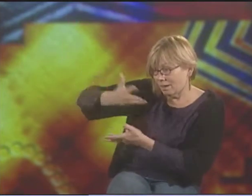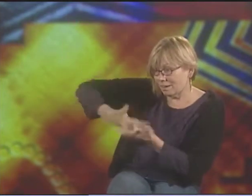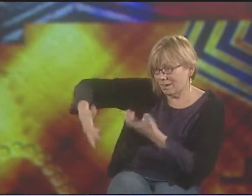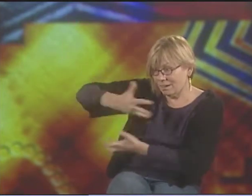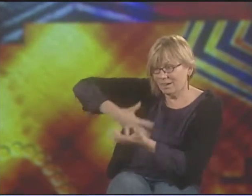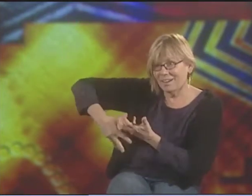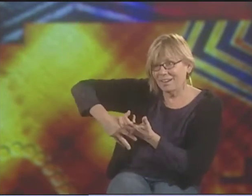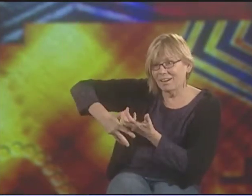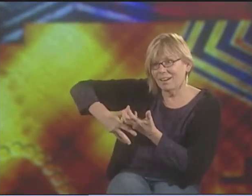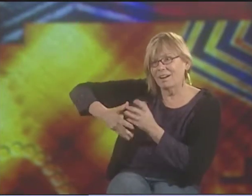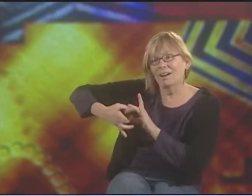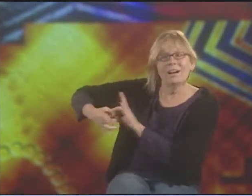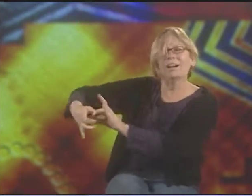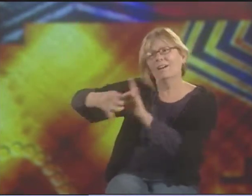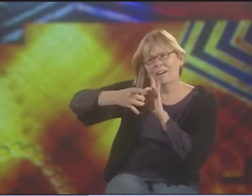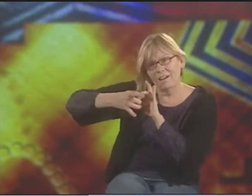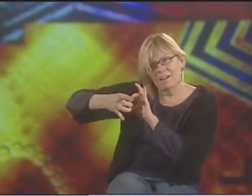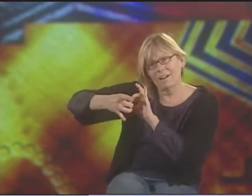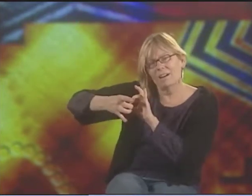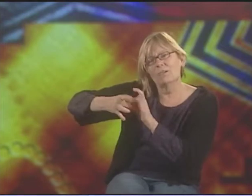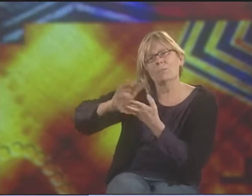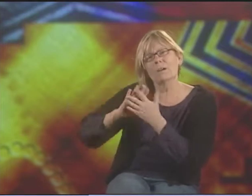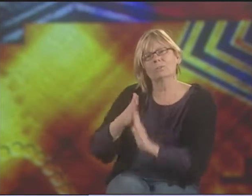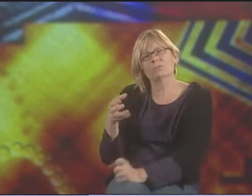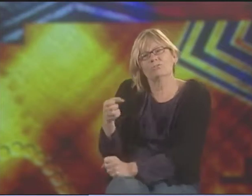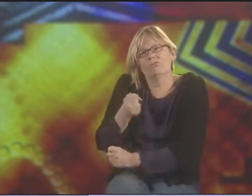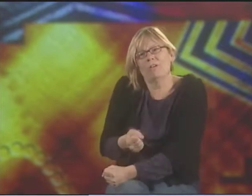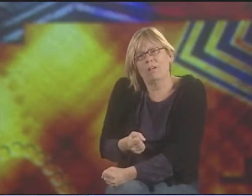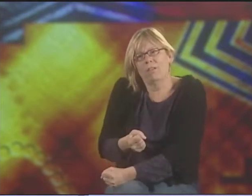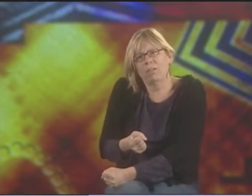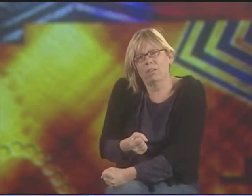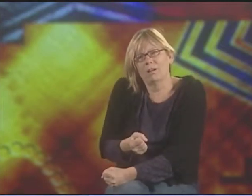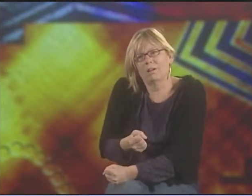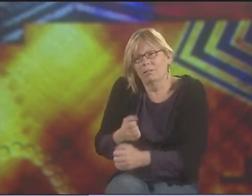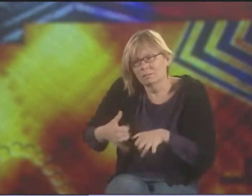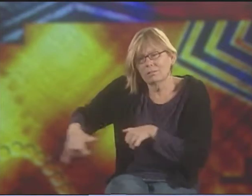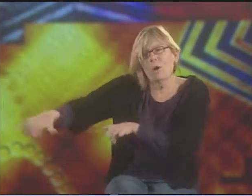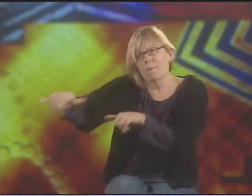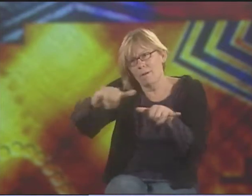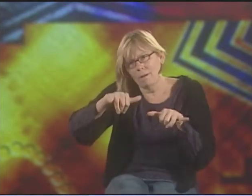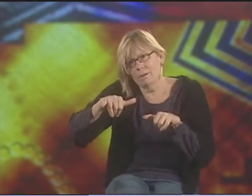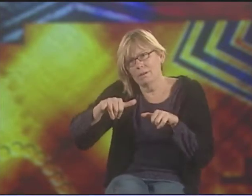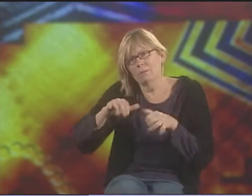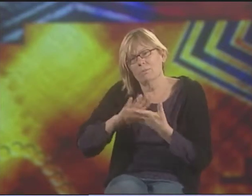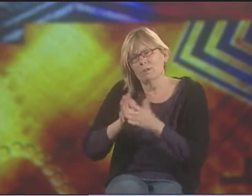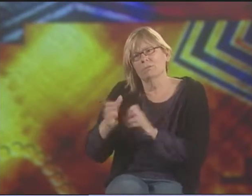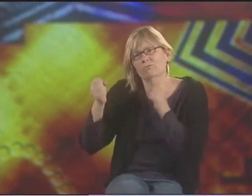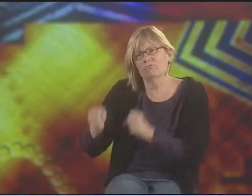BUT IF THEY WERE TO SOMEHOW NOT BE THERE, IF THEY DIDN'T EXIST, THEN WE WOULD HAVE MORE COMMONALITY WITH EACH OTHER.